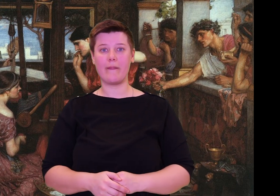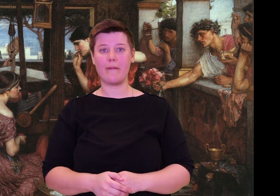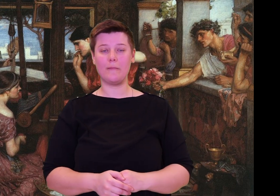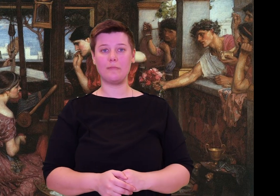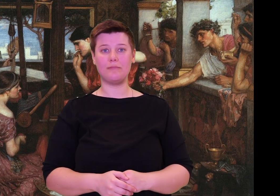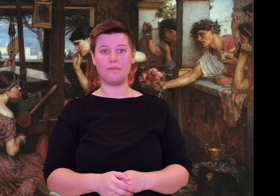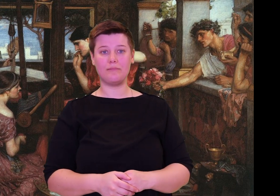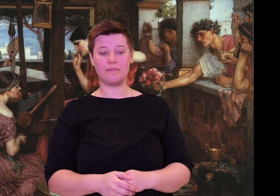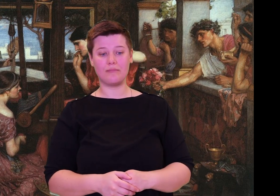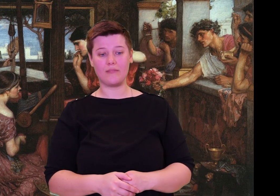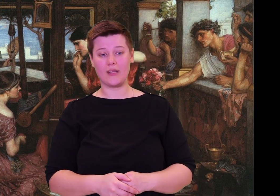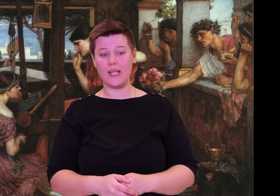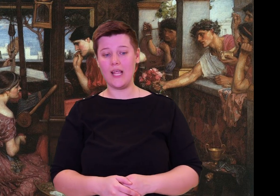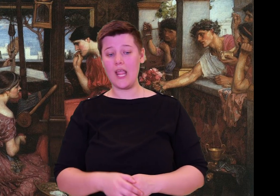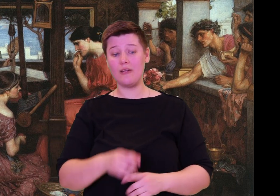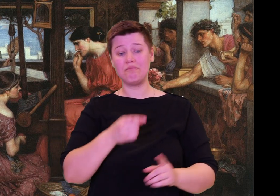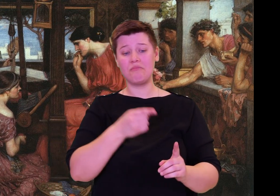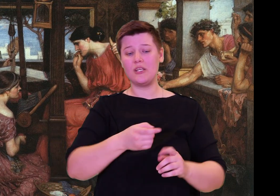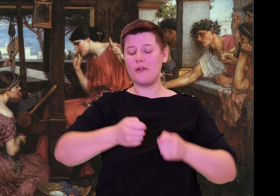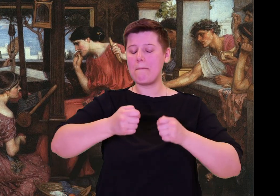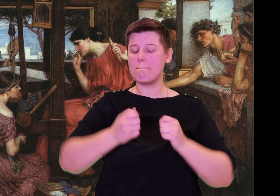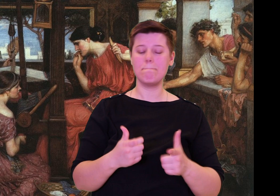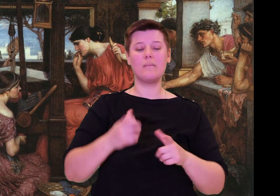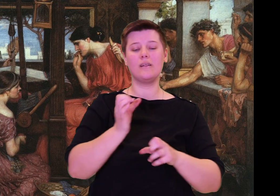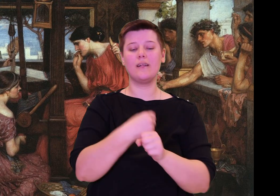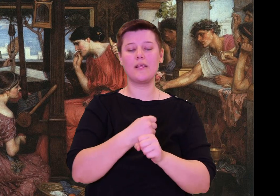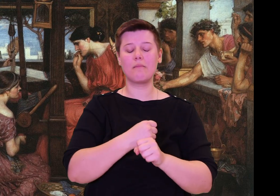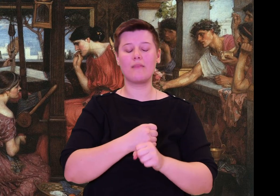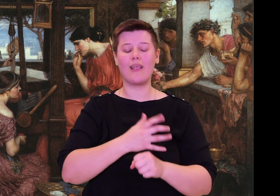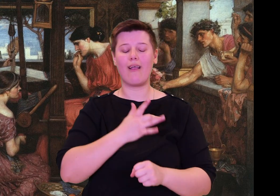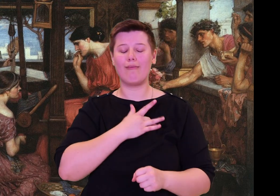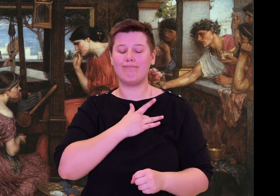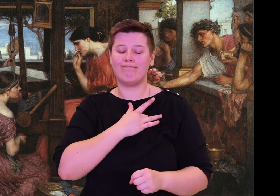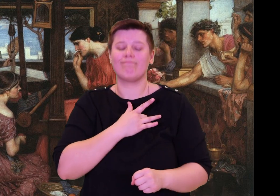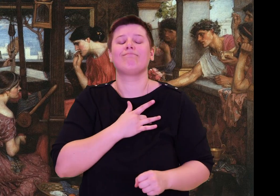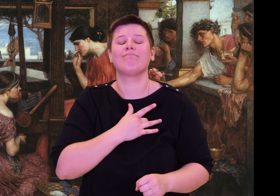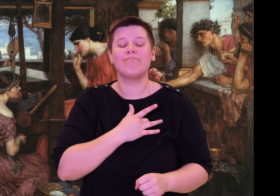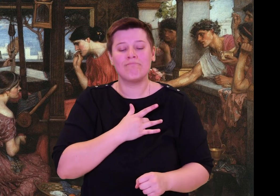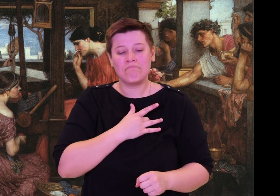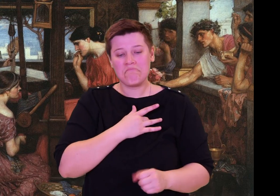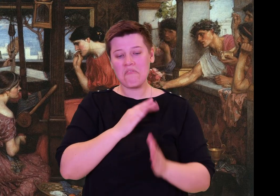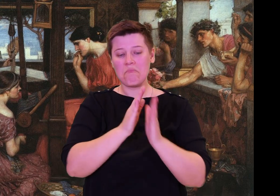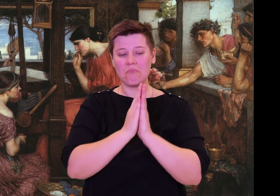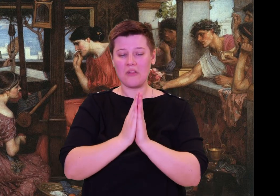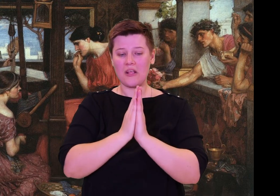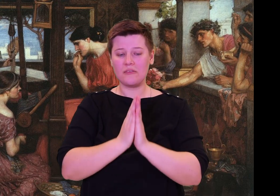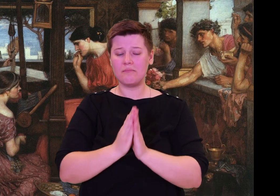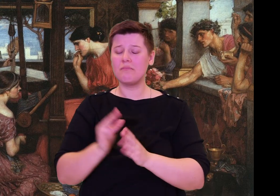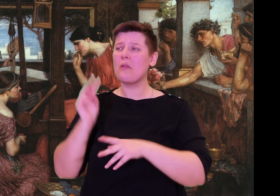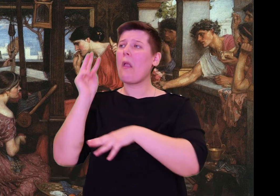the cup of honey wine, so he can offer to the deathless gods libations.